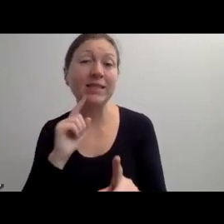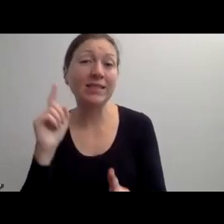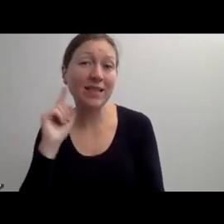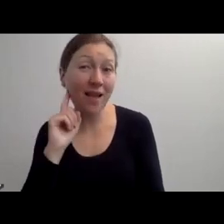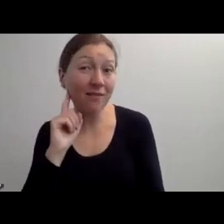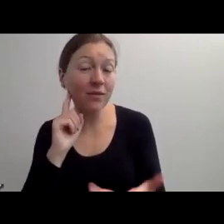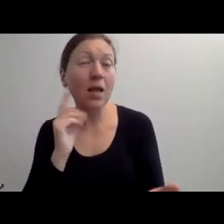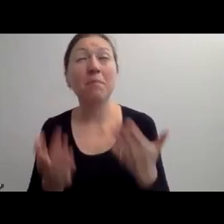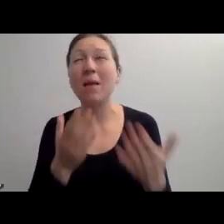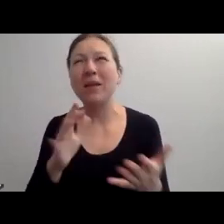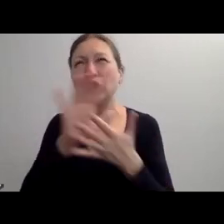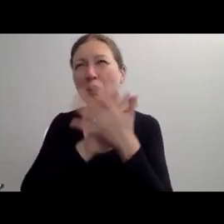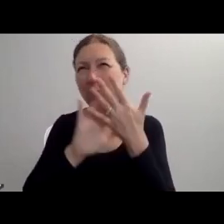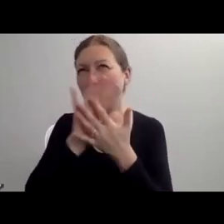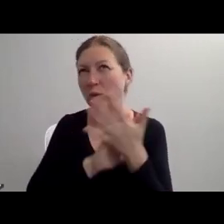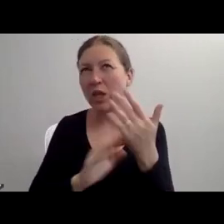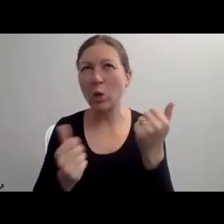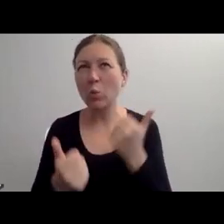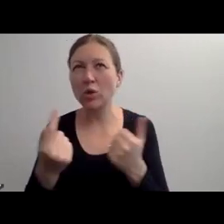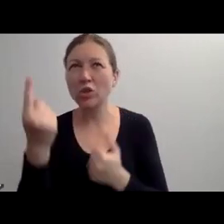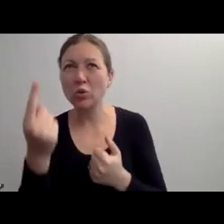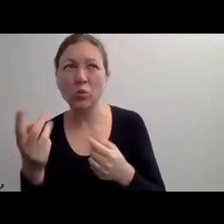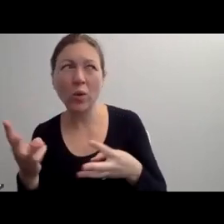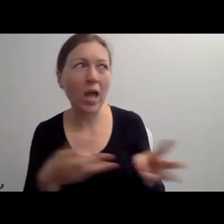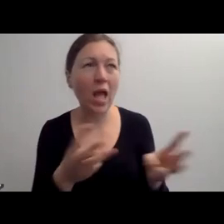MY APOLOGIES.